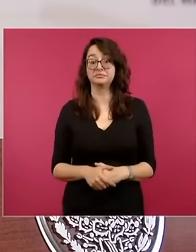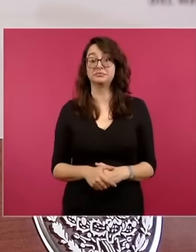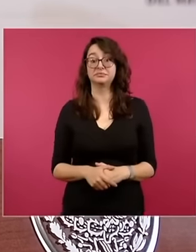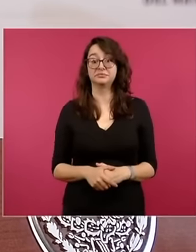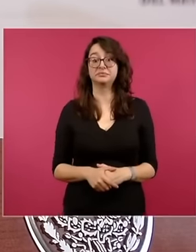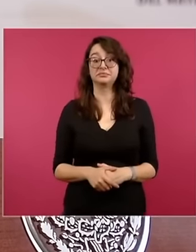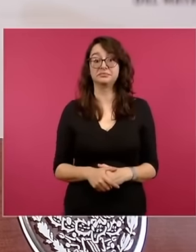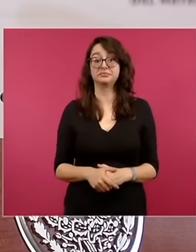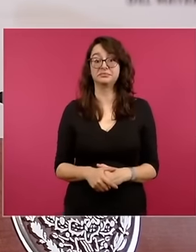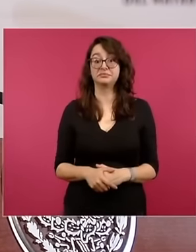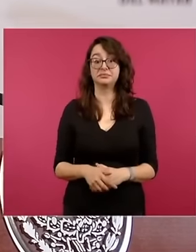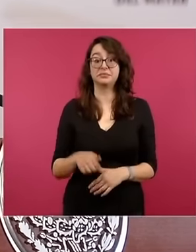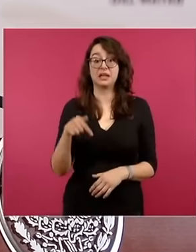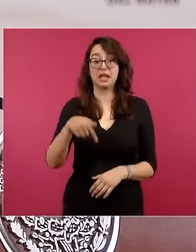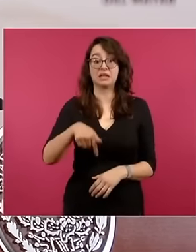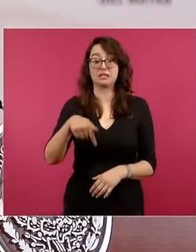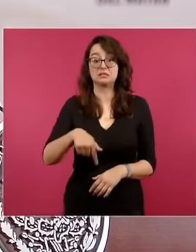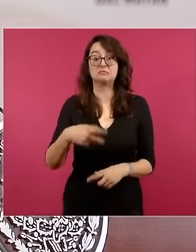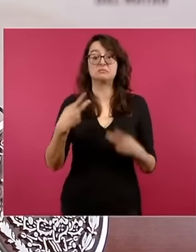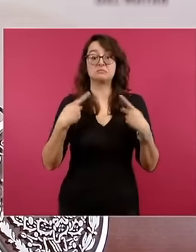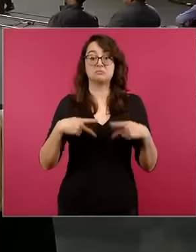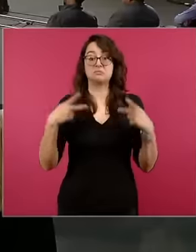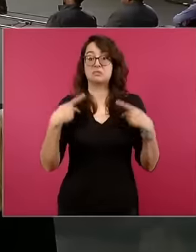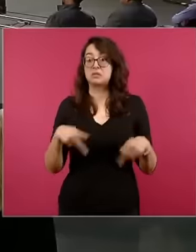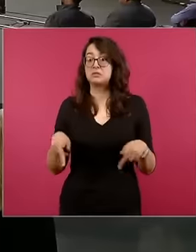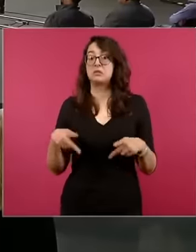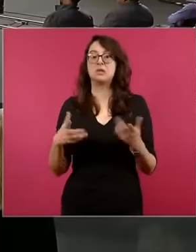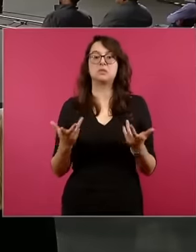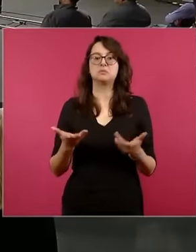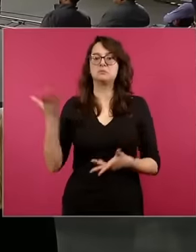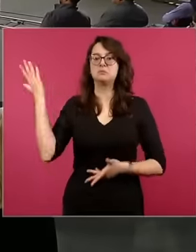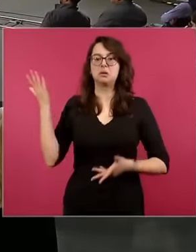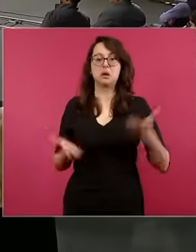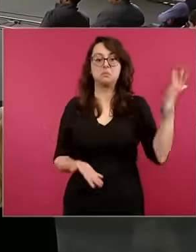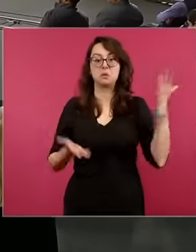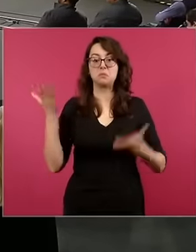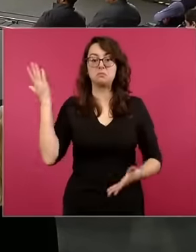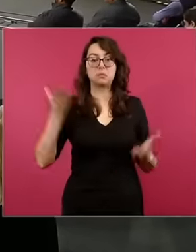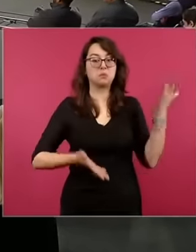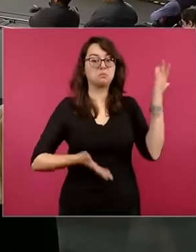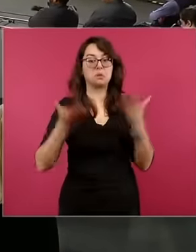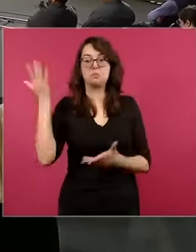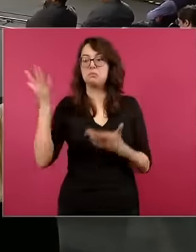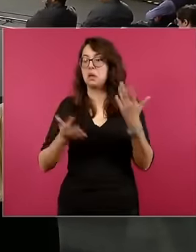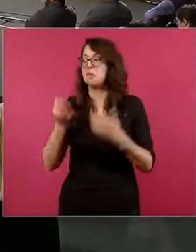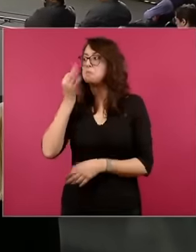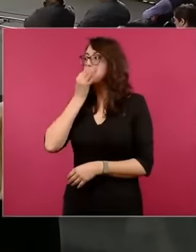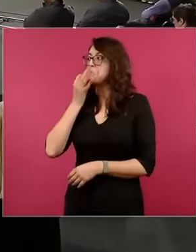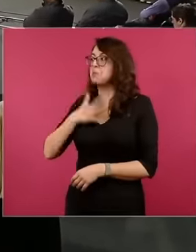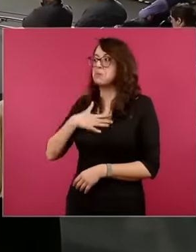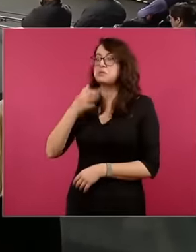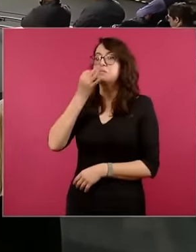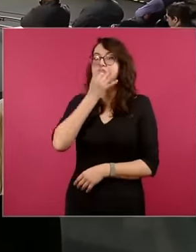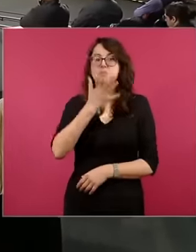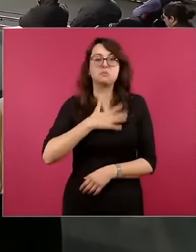all over and they inform me that there is no longer this espionage but there is